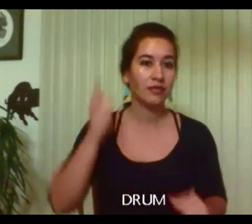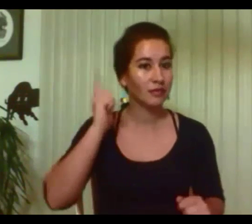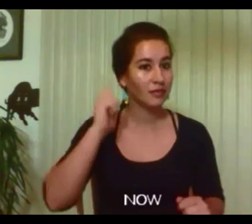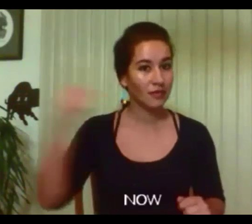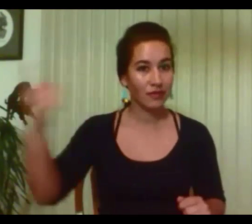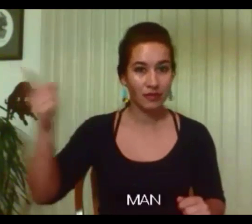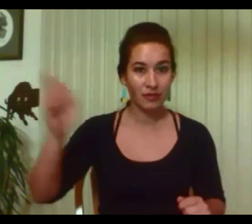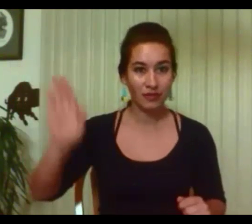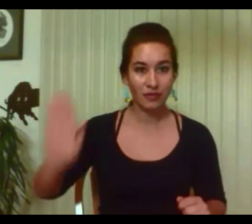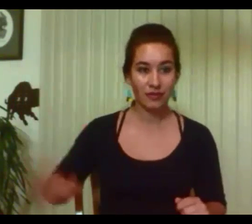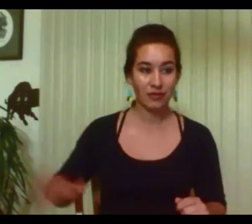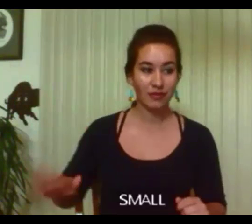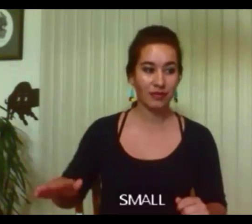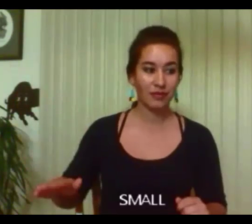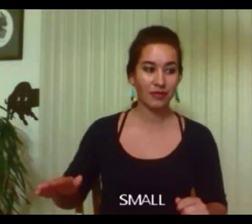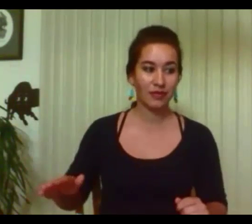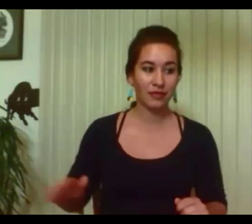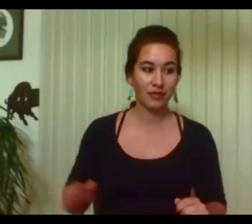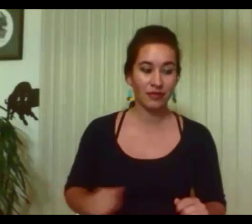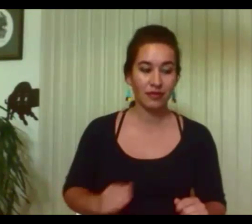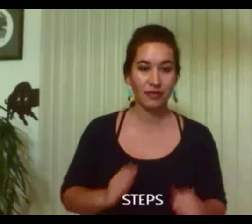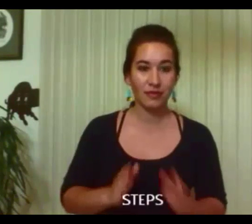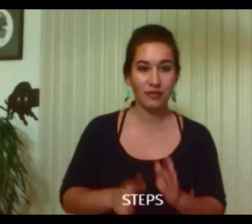It's his big moment his chance